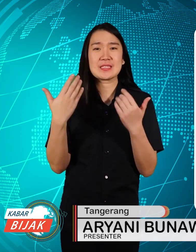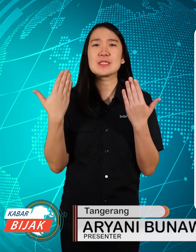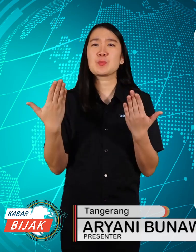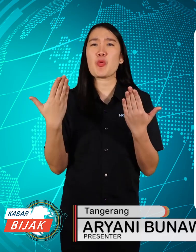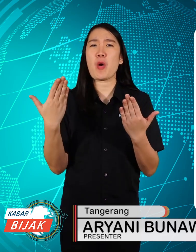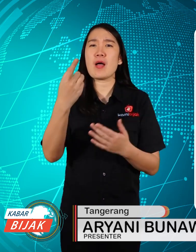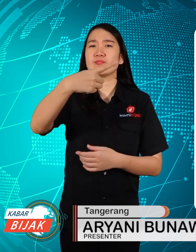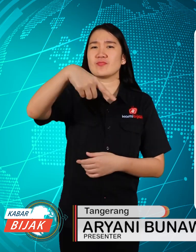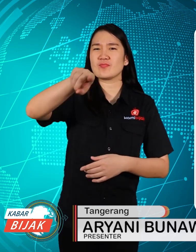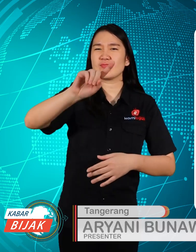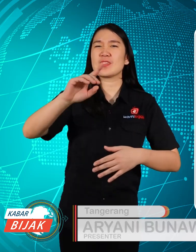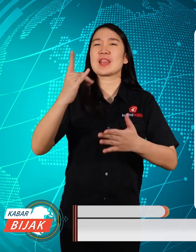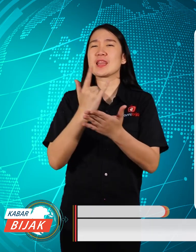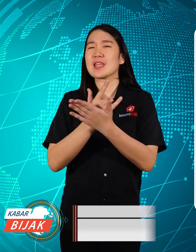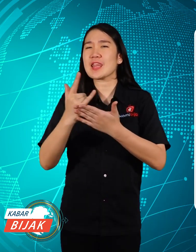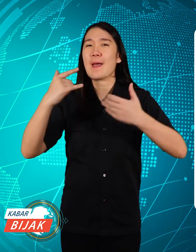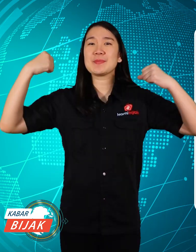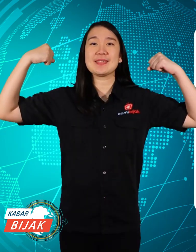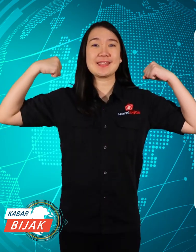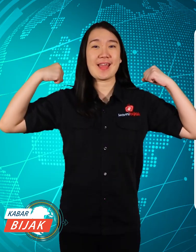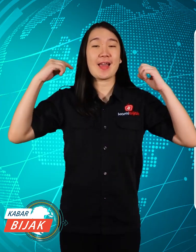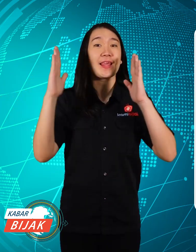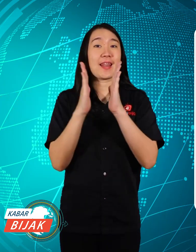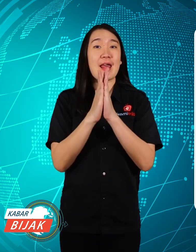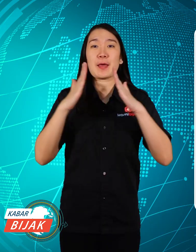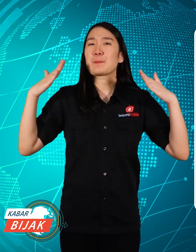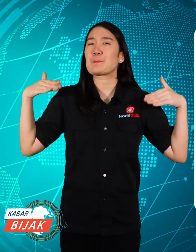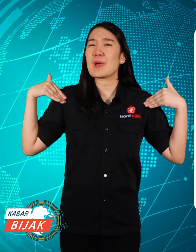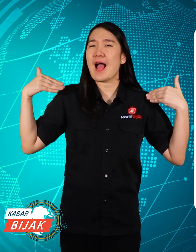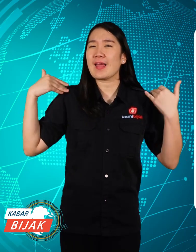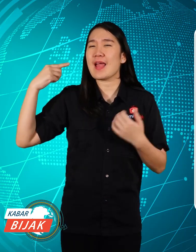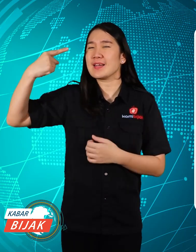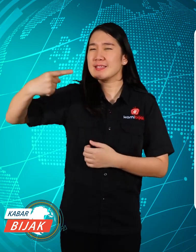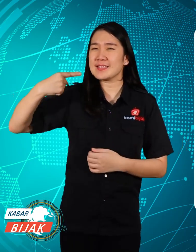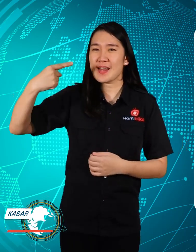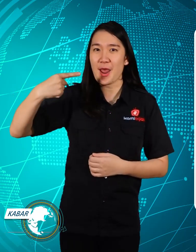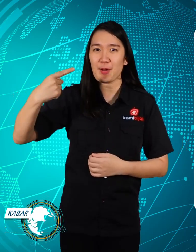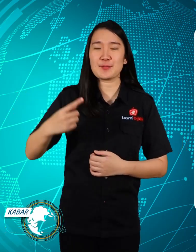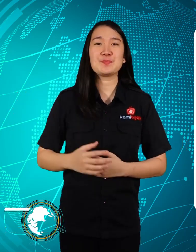I hope you are always healthy and happy.